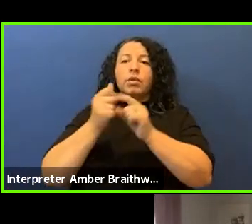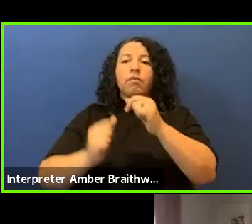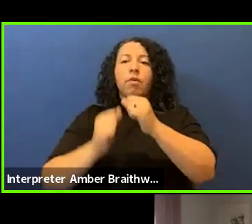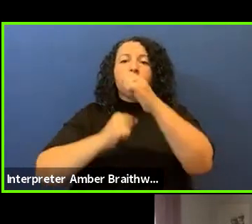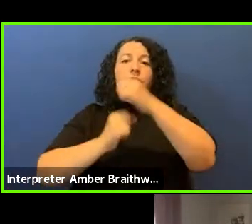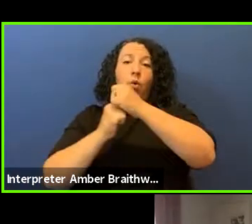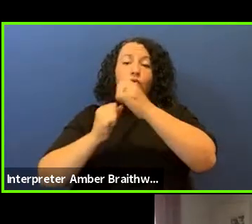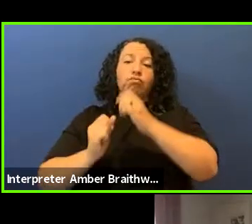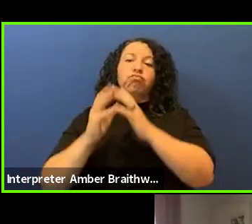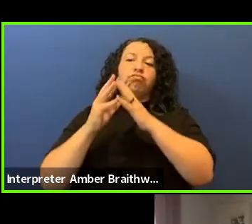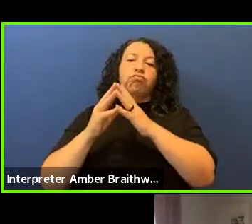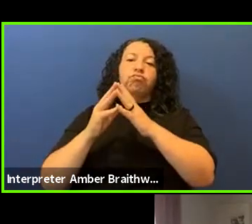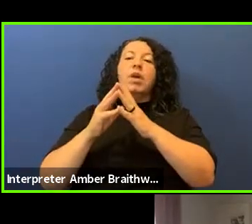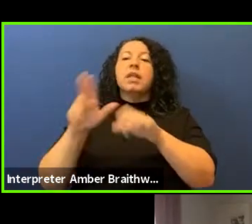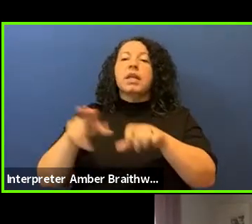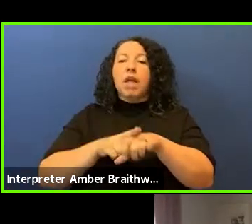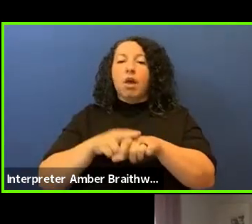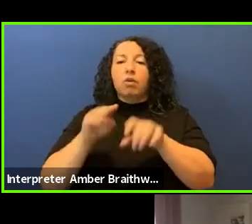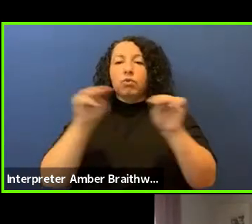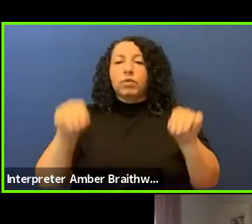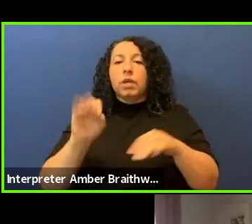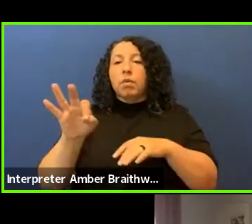of American Indian, whose work began with the coalition